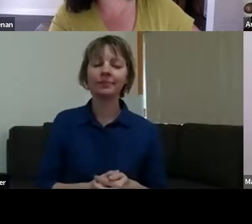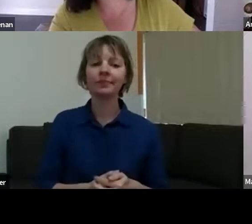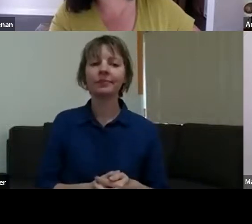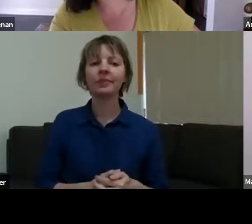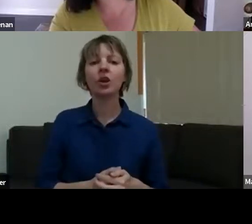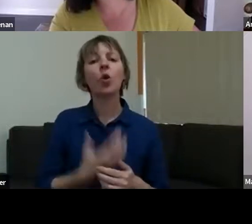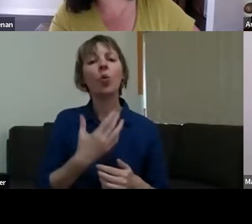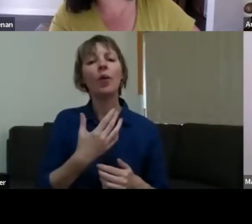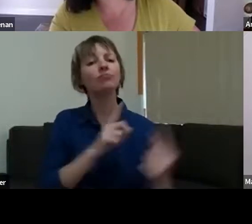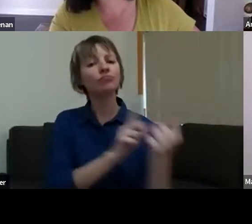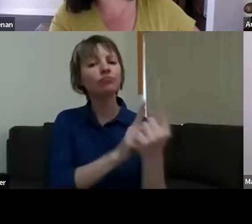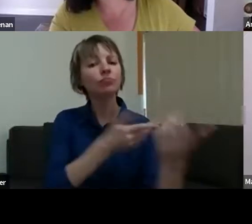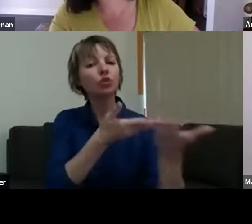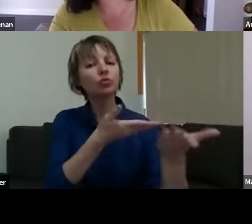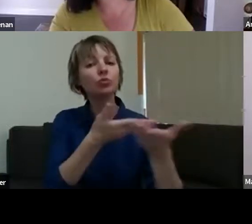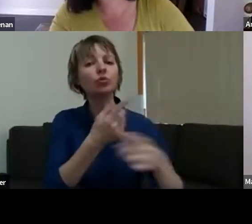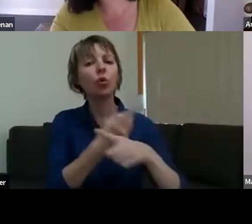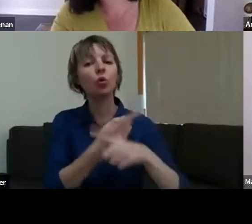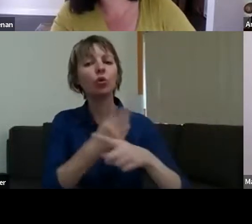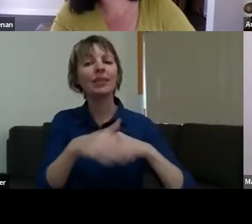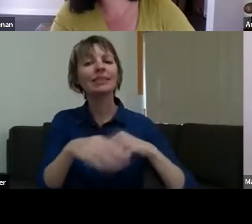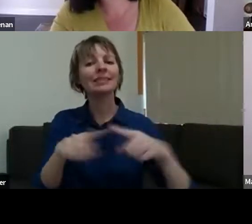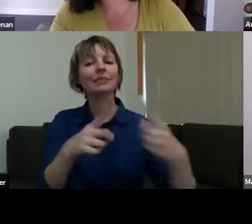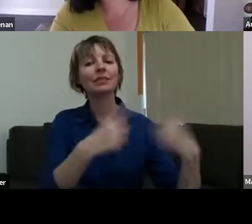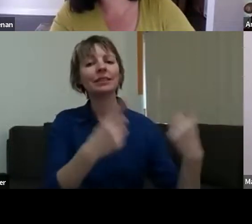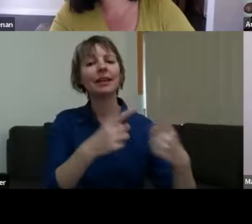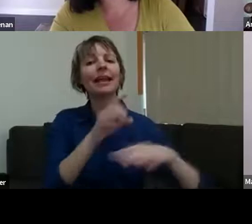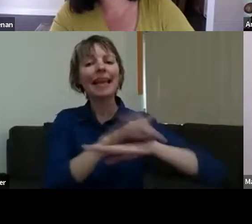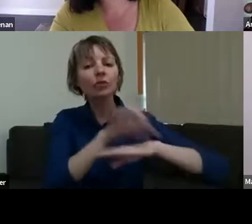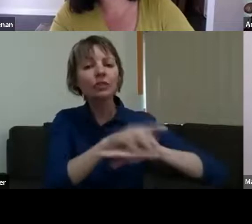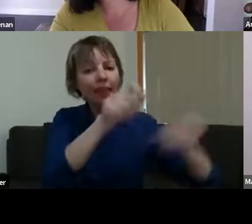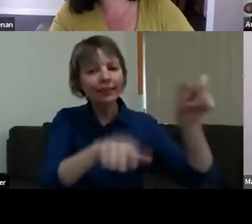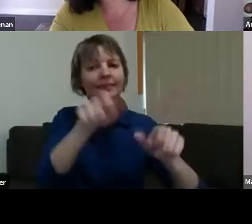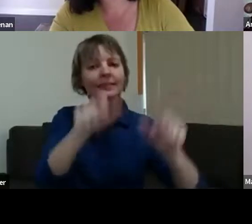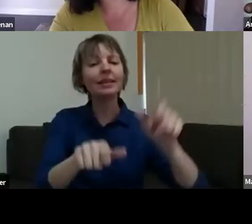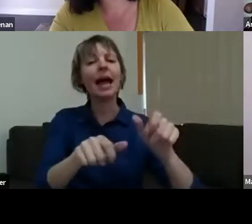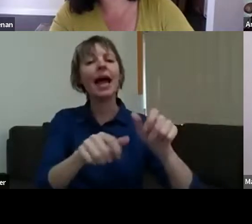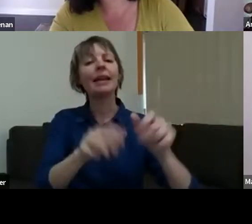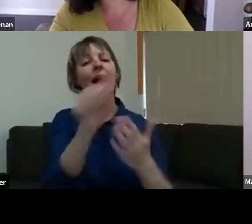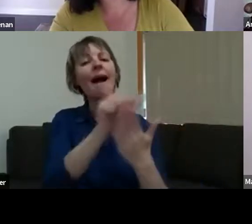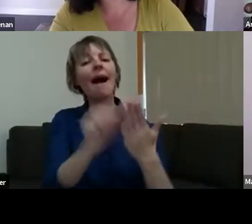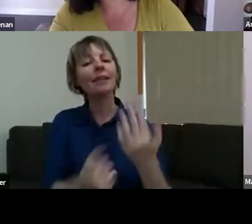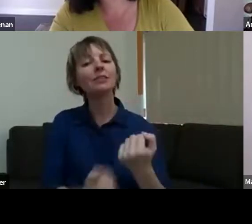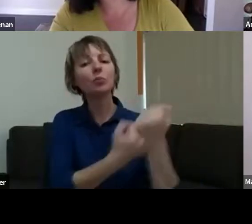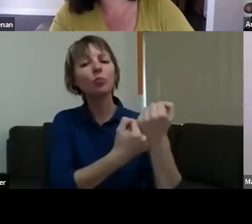support workers. So when we started working with community - when we